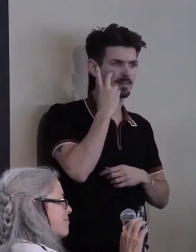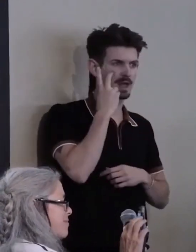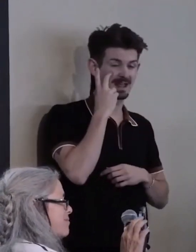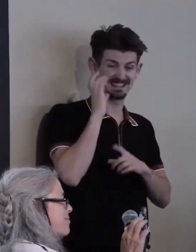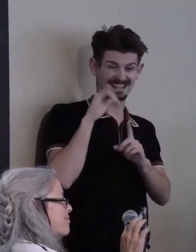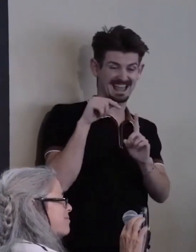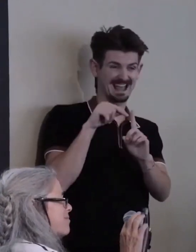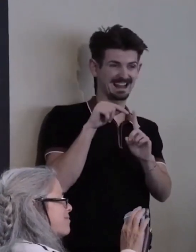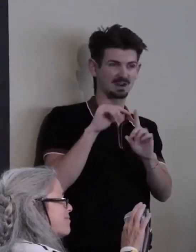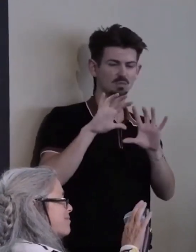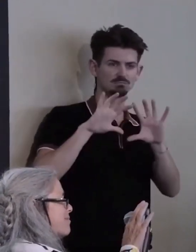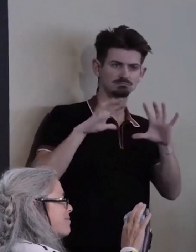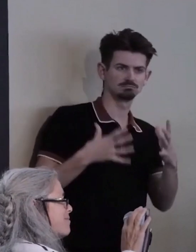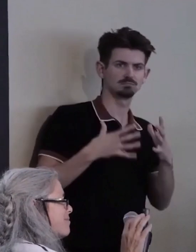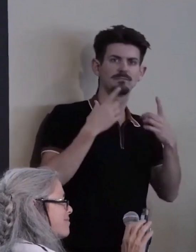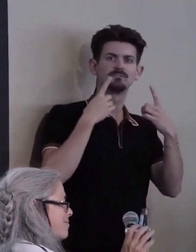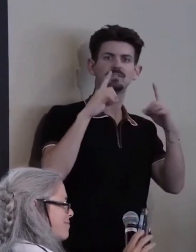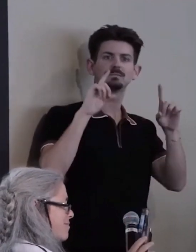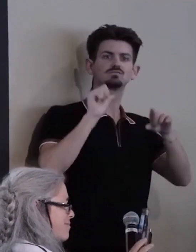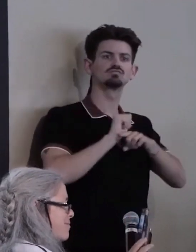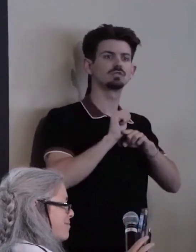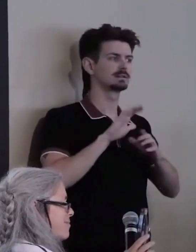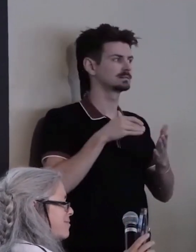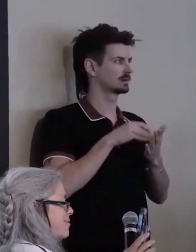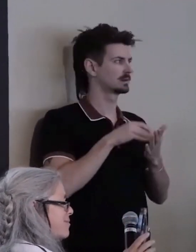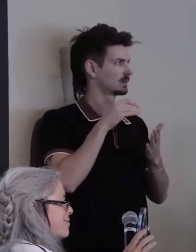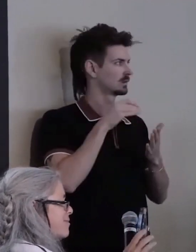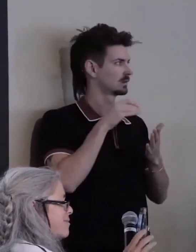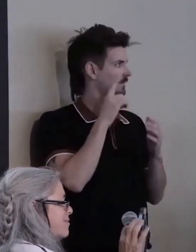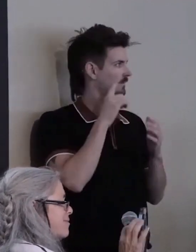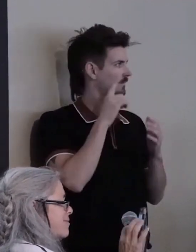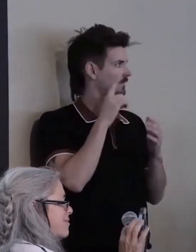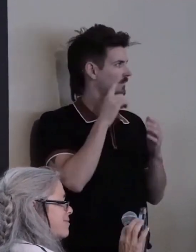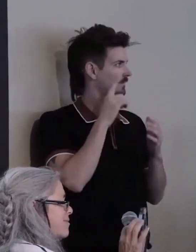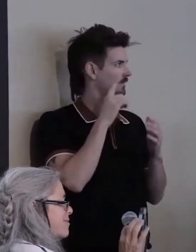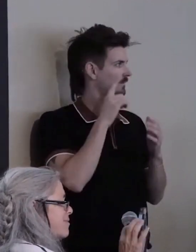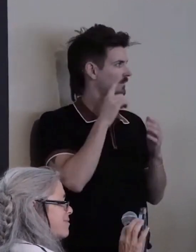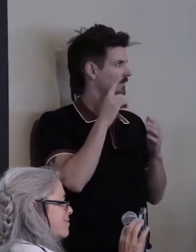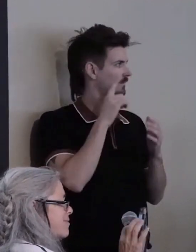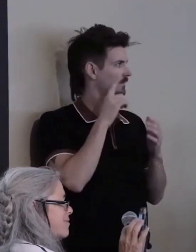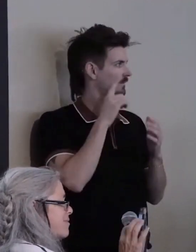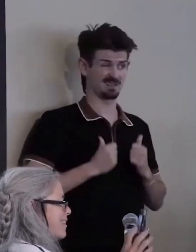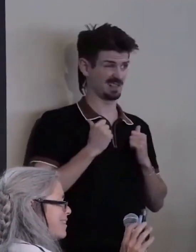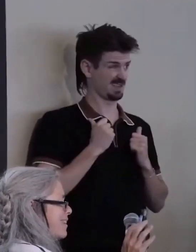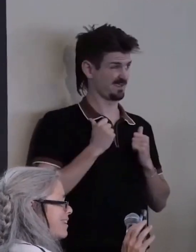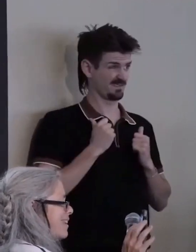training center for blind people to live the life they want.